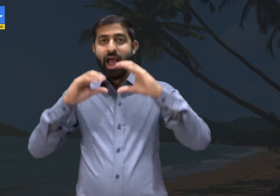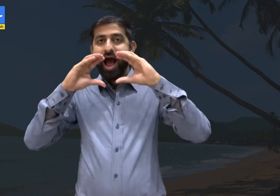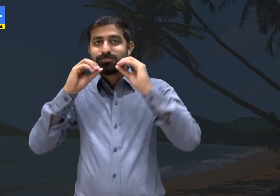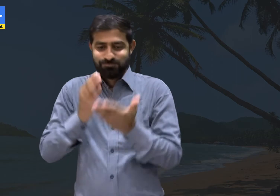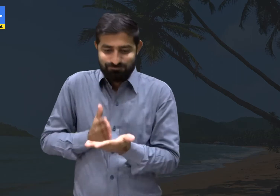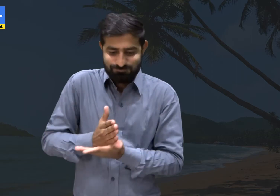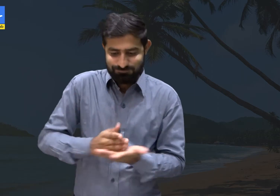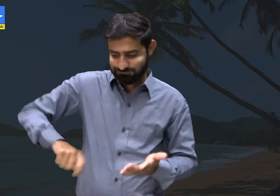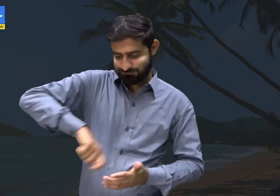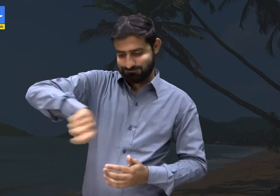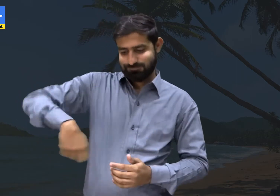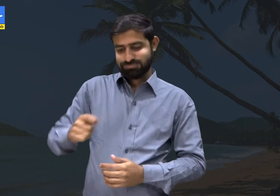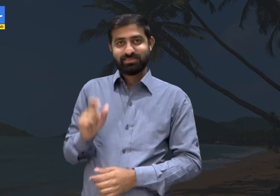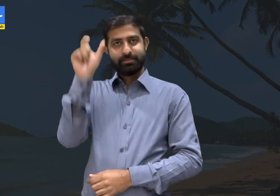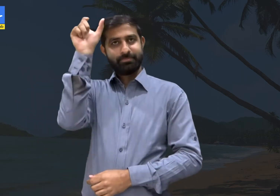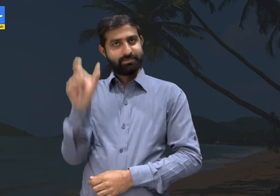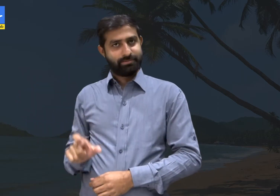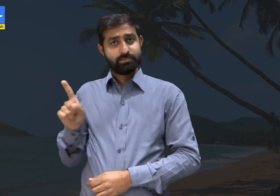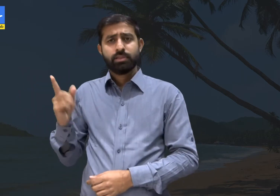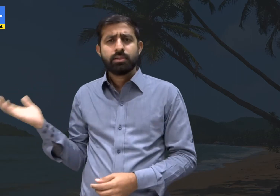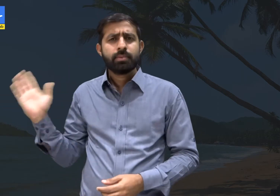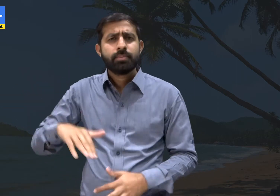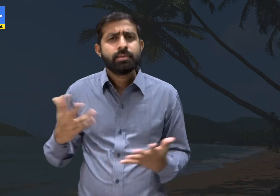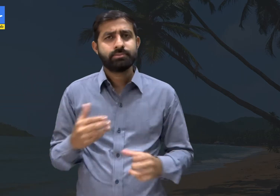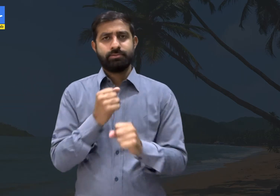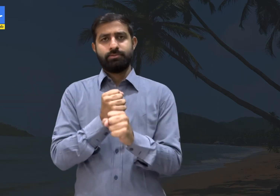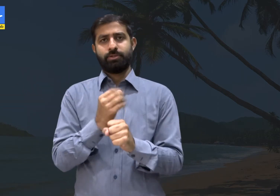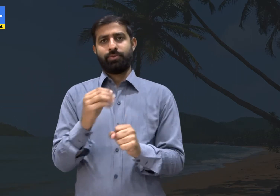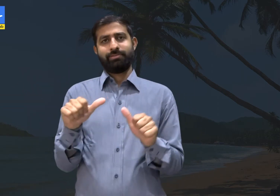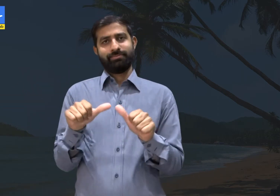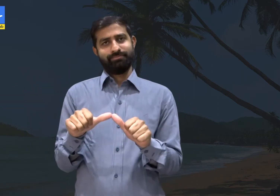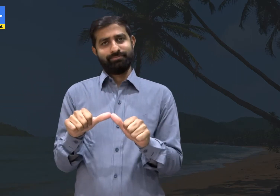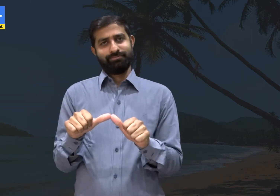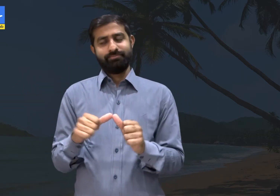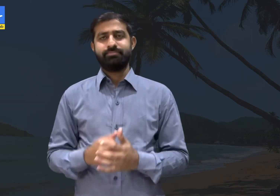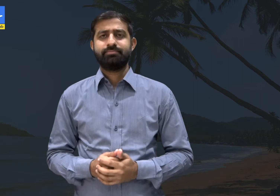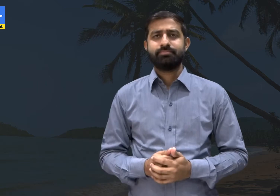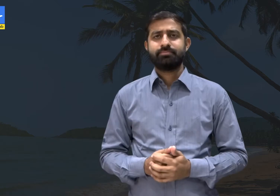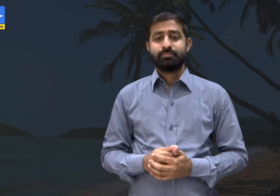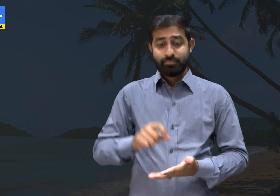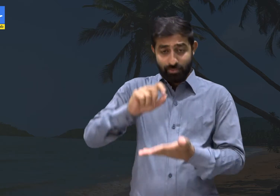A Baker from Goa